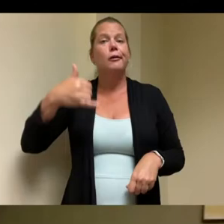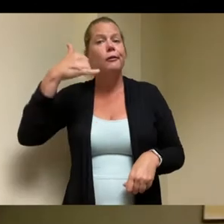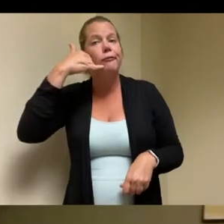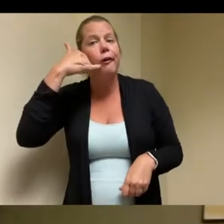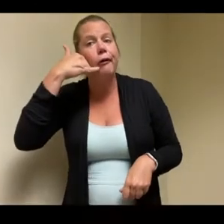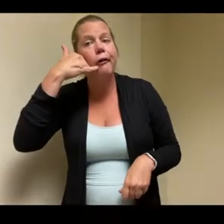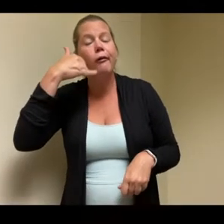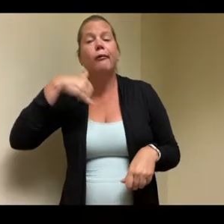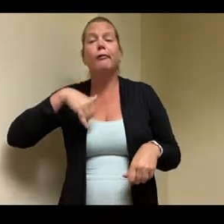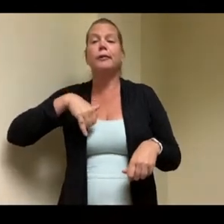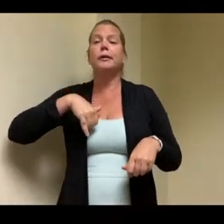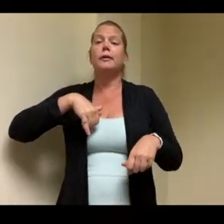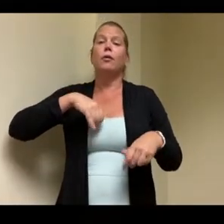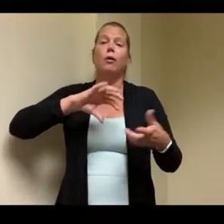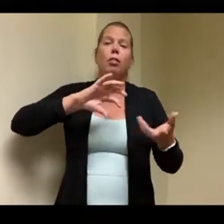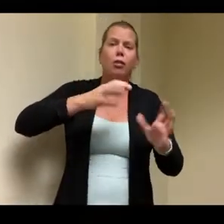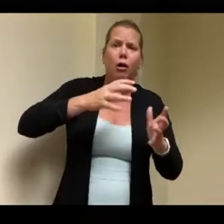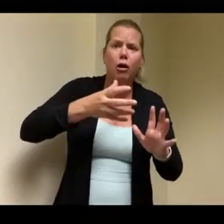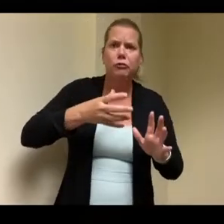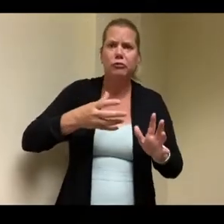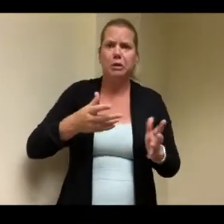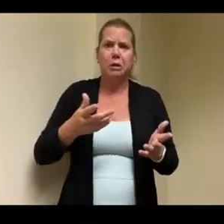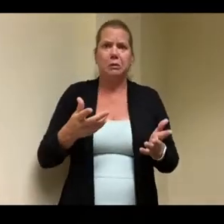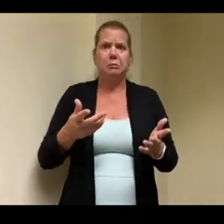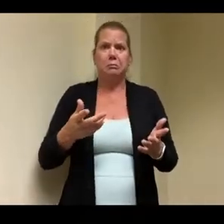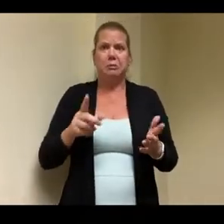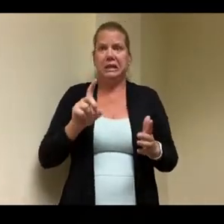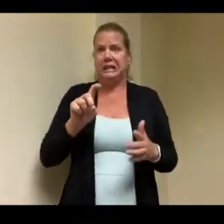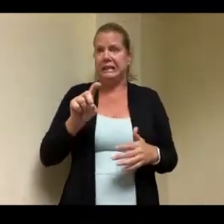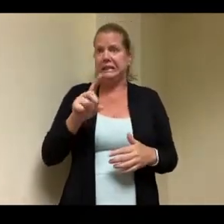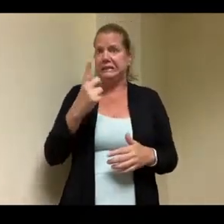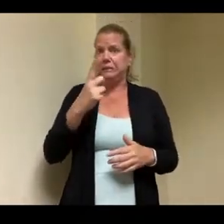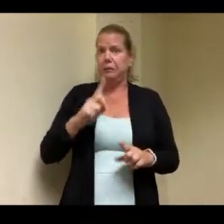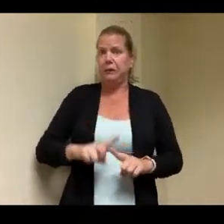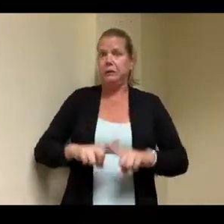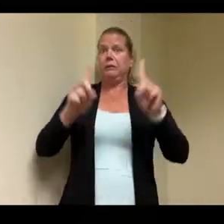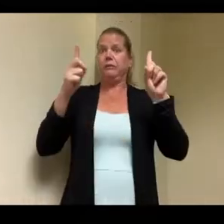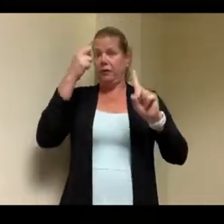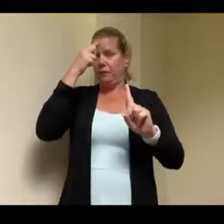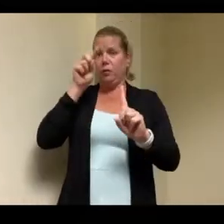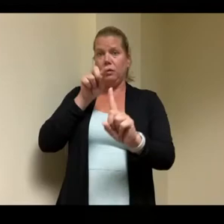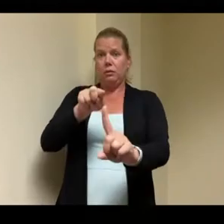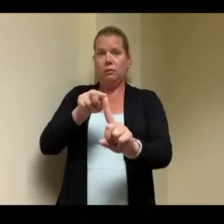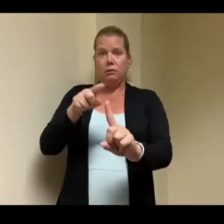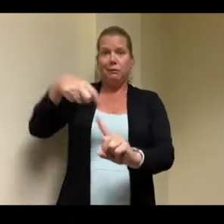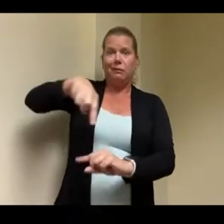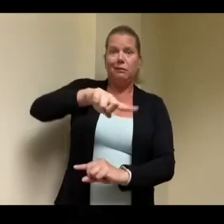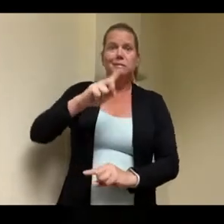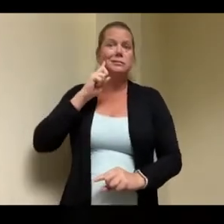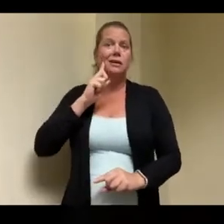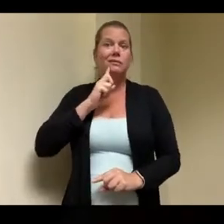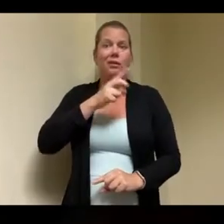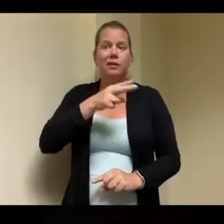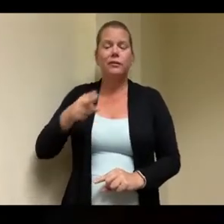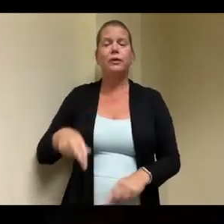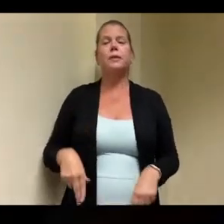well yes and no um you have on the tv you have the um